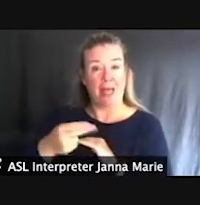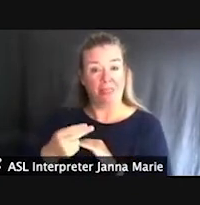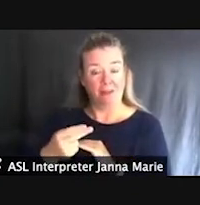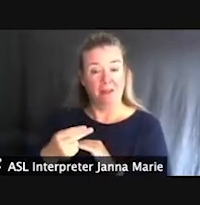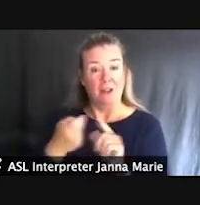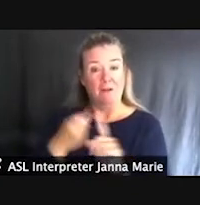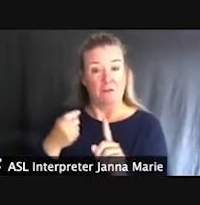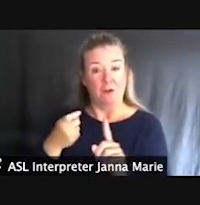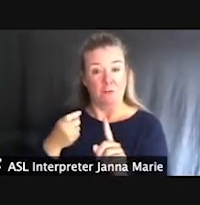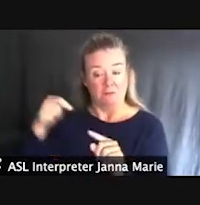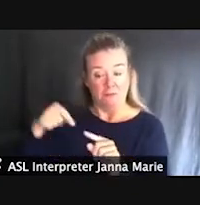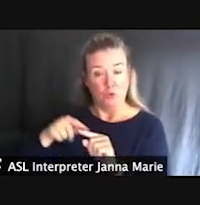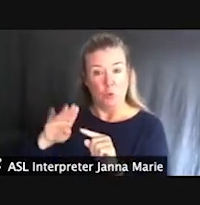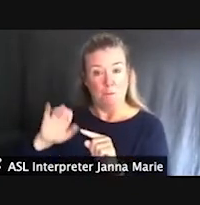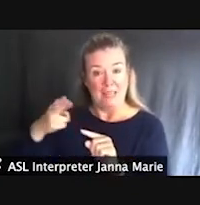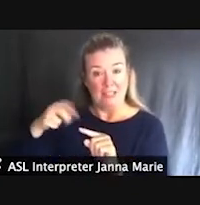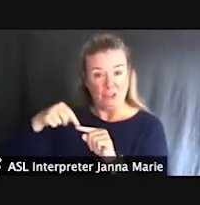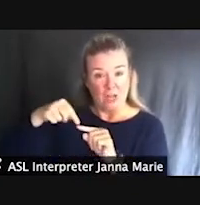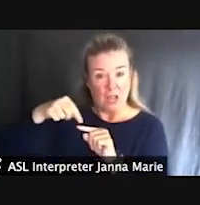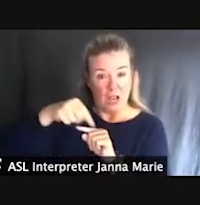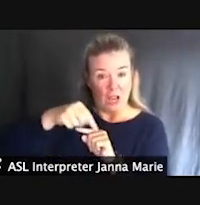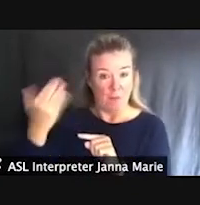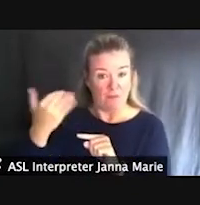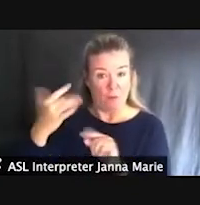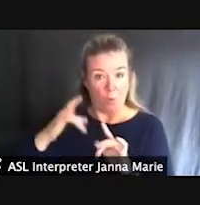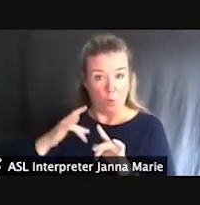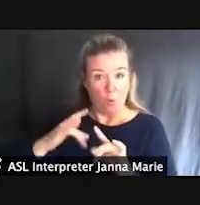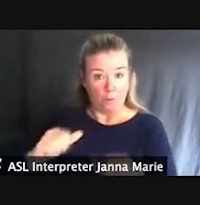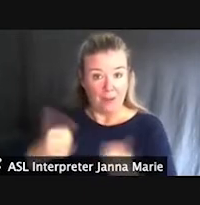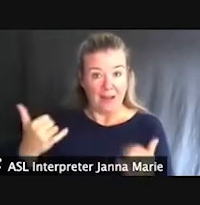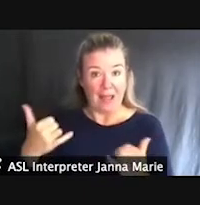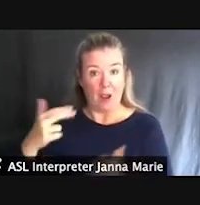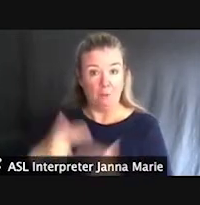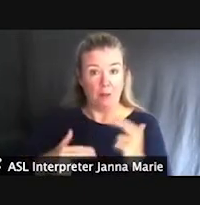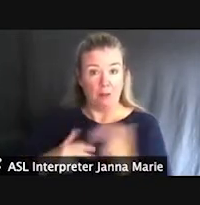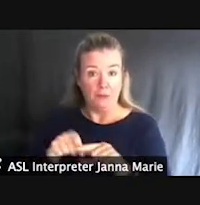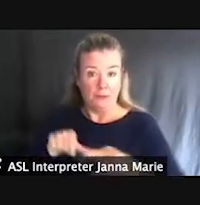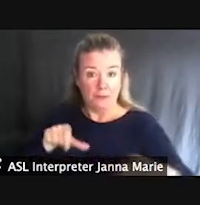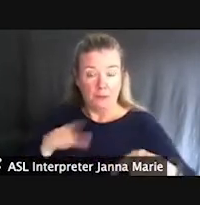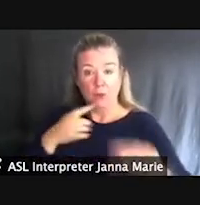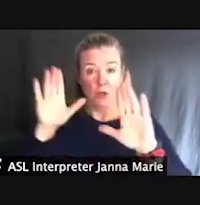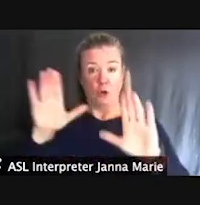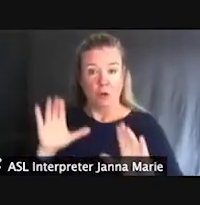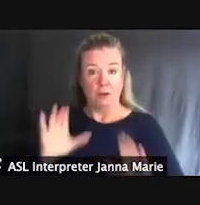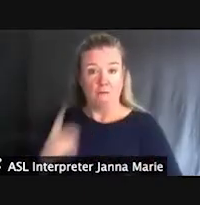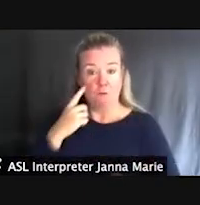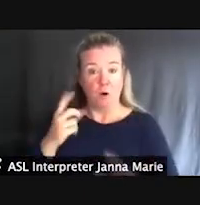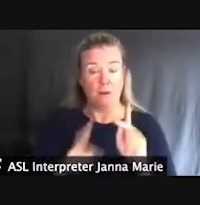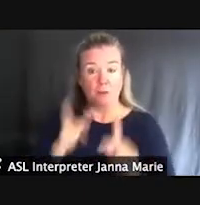This did not previously exist so it's a really a great, great opportunity for our users to get right out onto the beach.